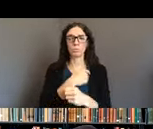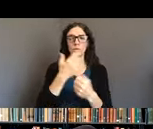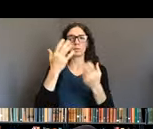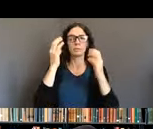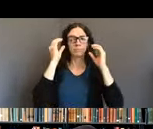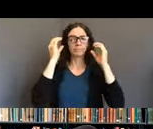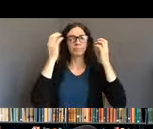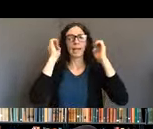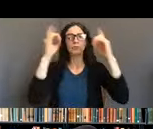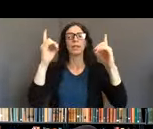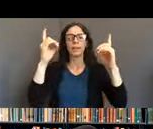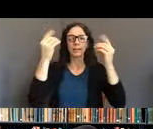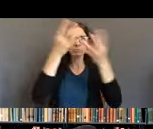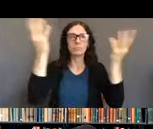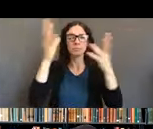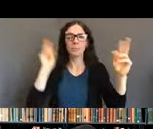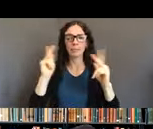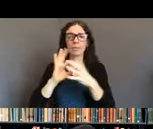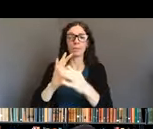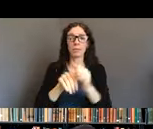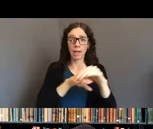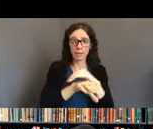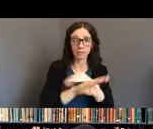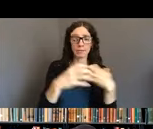access to healthcare, to transportation,